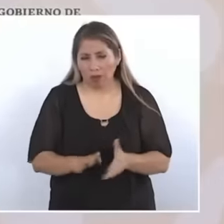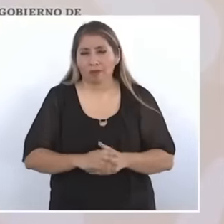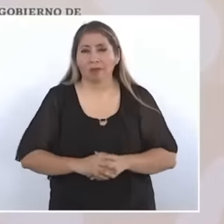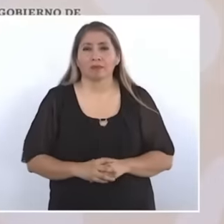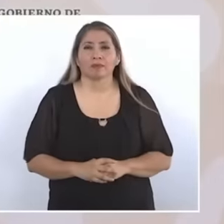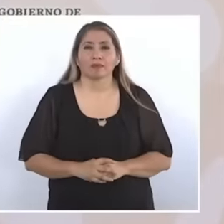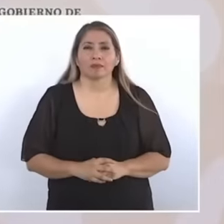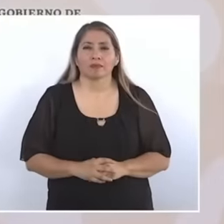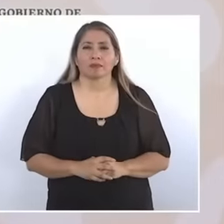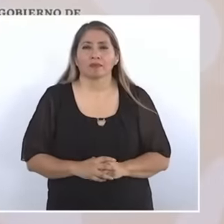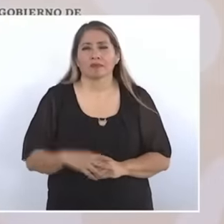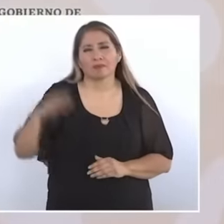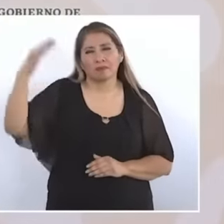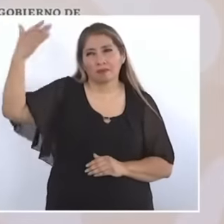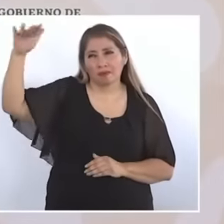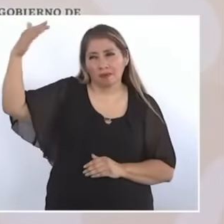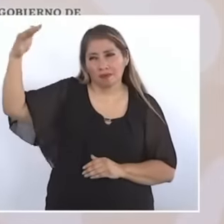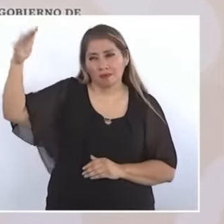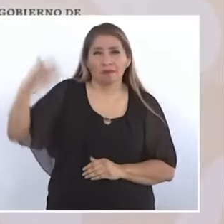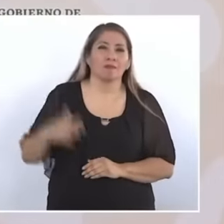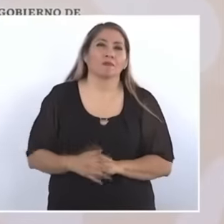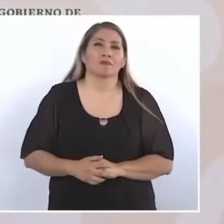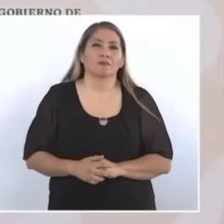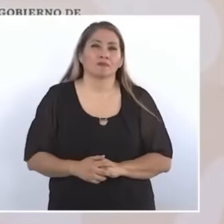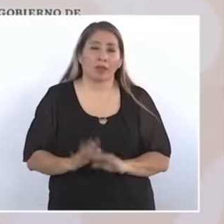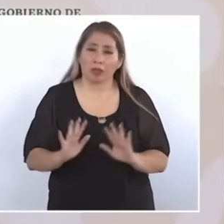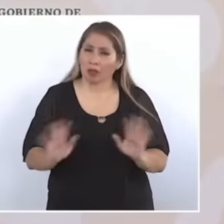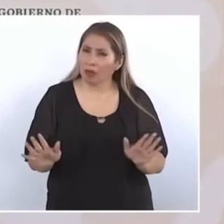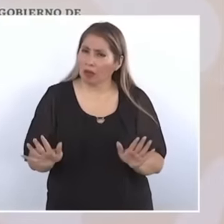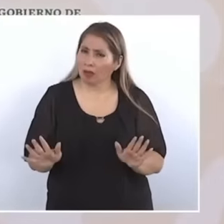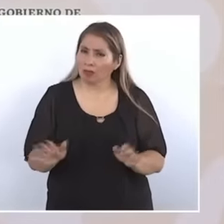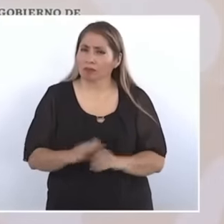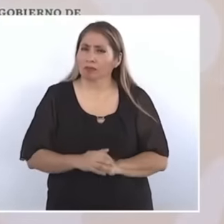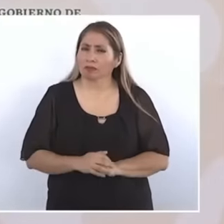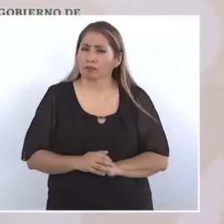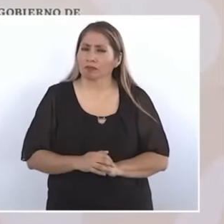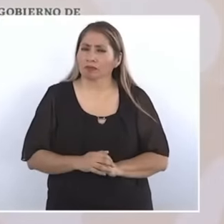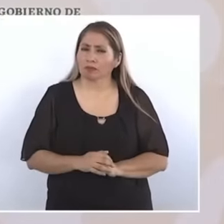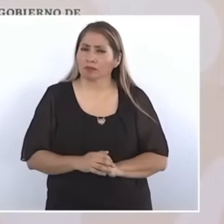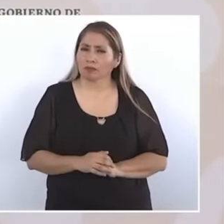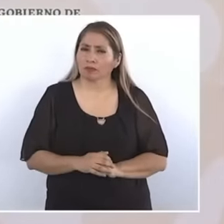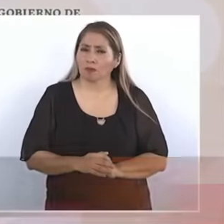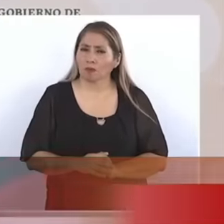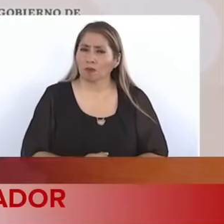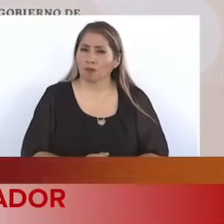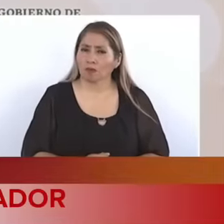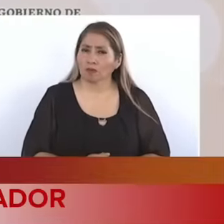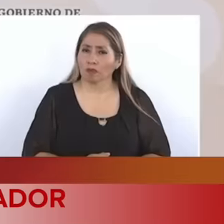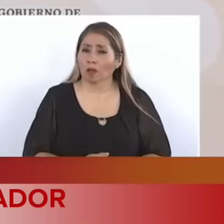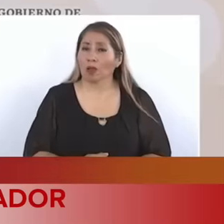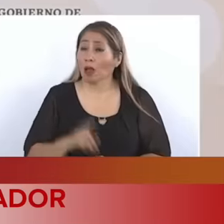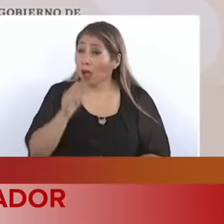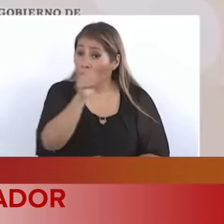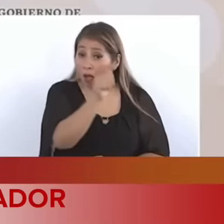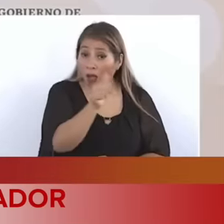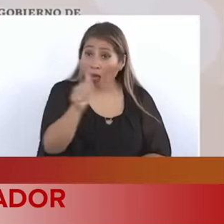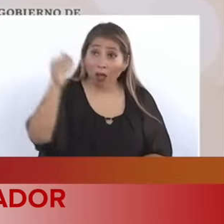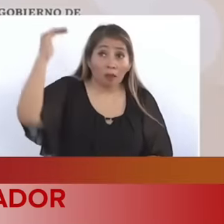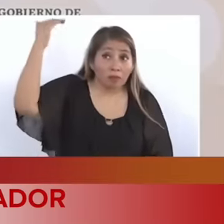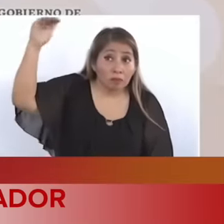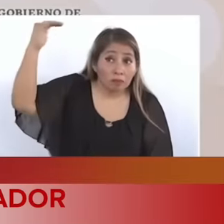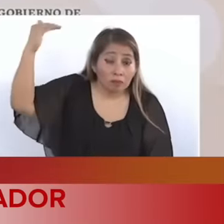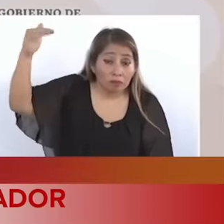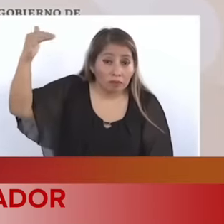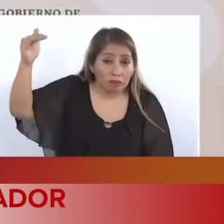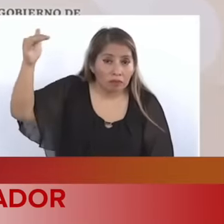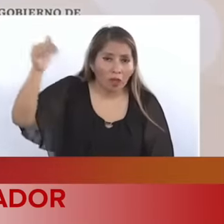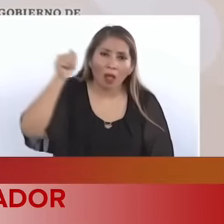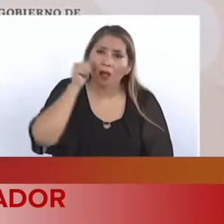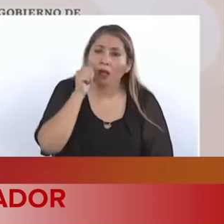all older adults leave. to go now and each older adult 100 pesos